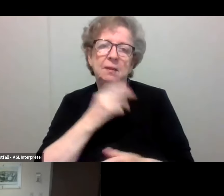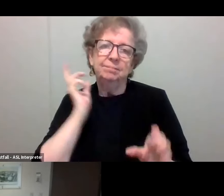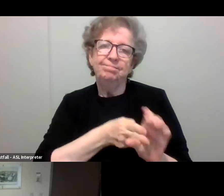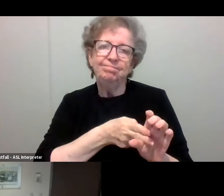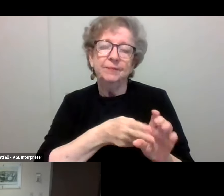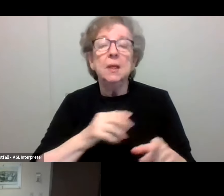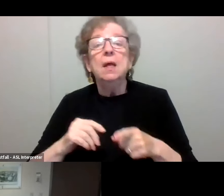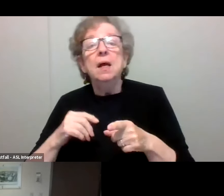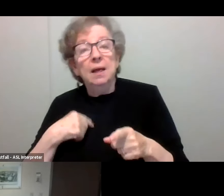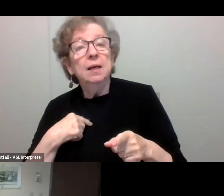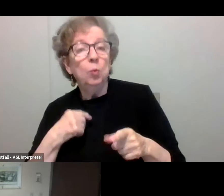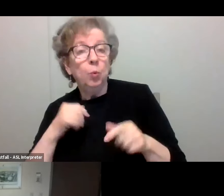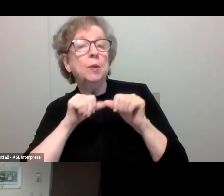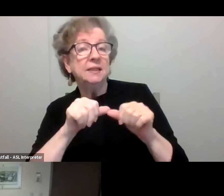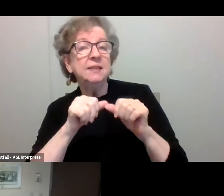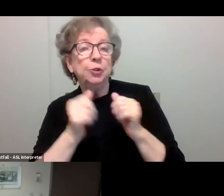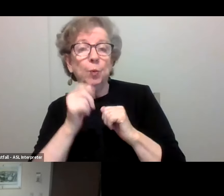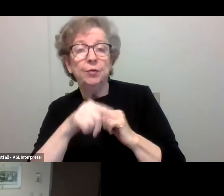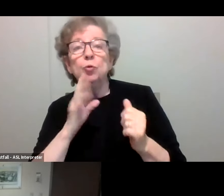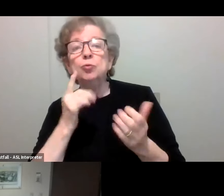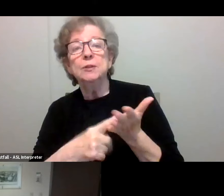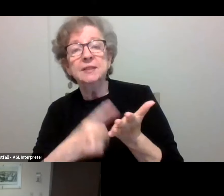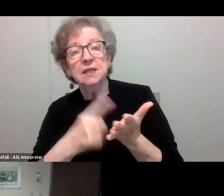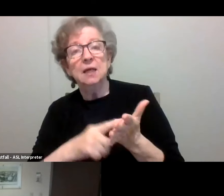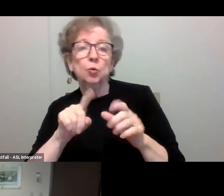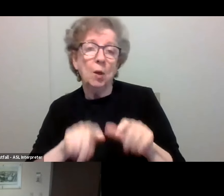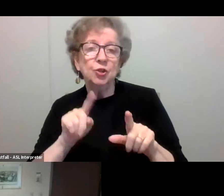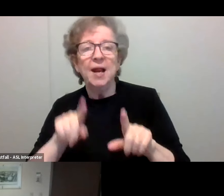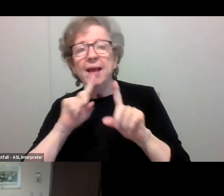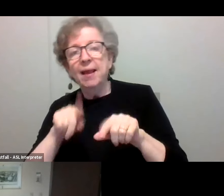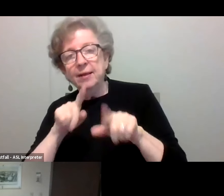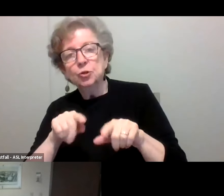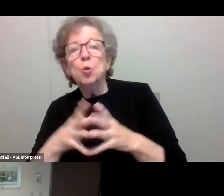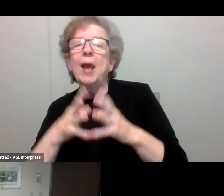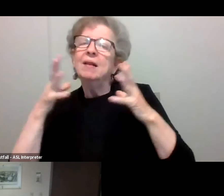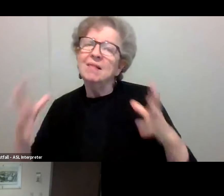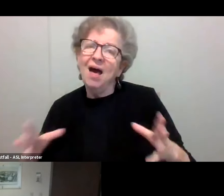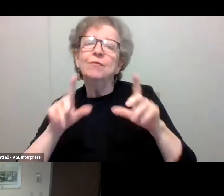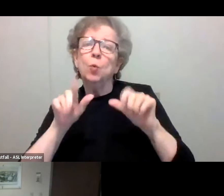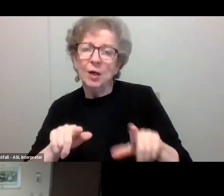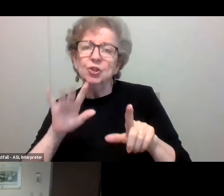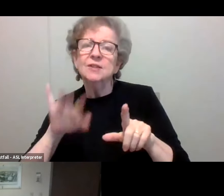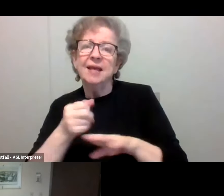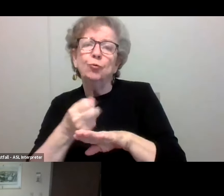to moderate questions and answers, of course. And we have a large number of questions that came in advance, and they actually overlap tremendously